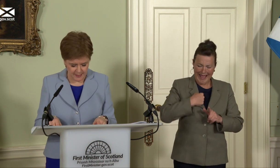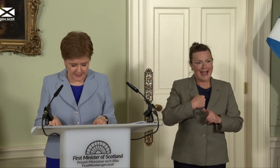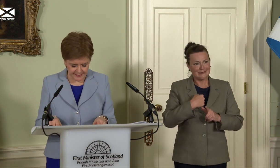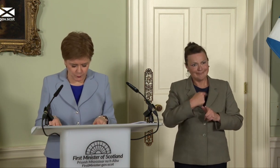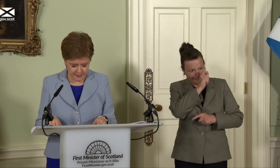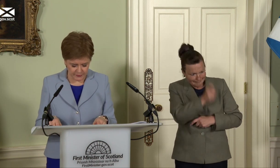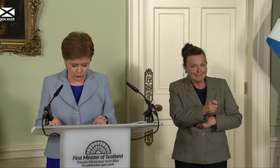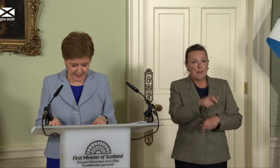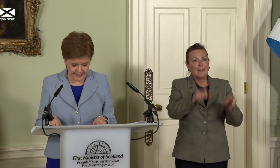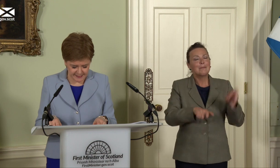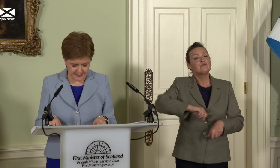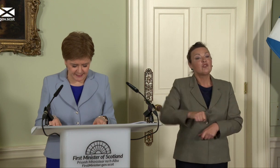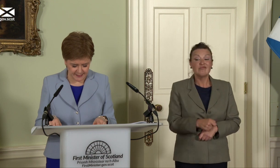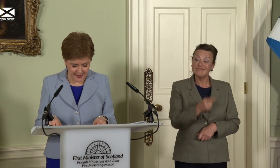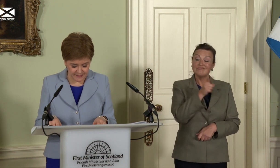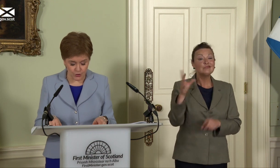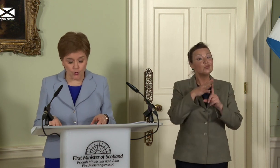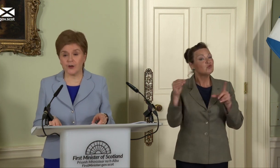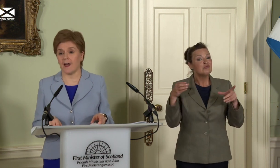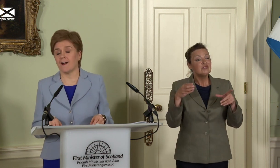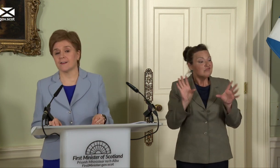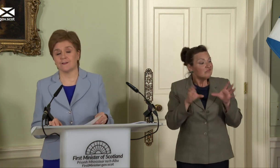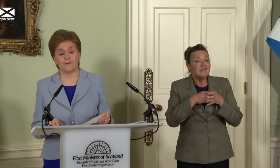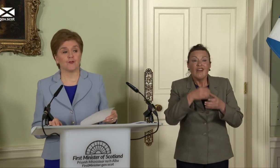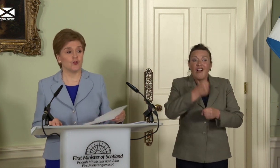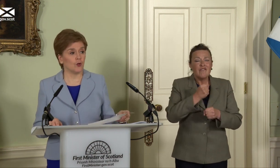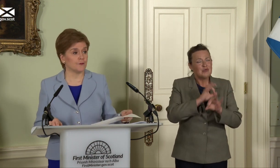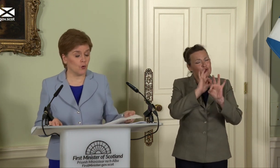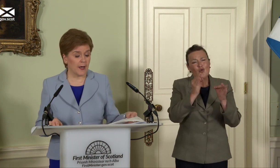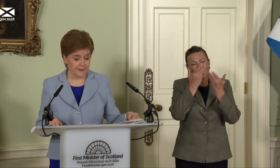and, as we saw again yesterday, it has no regard for the rule of law either.